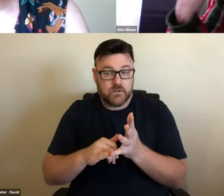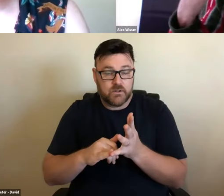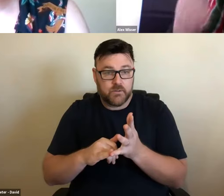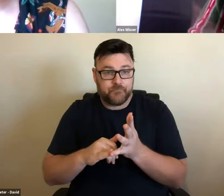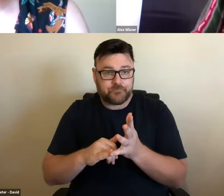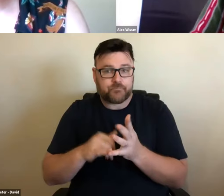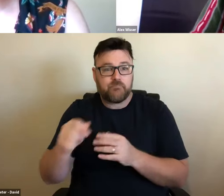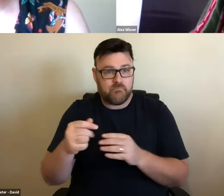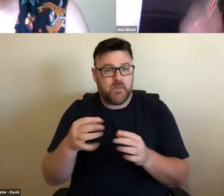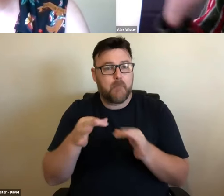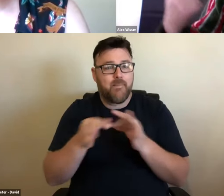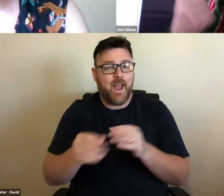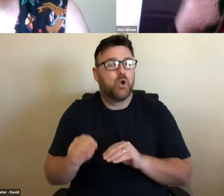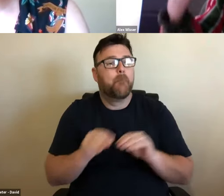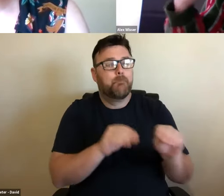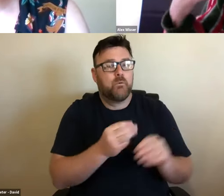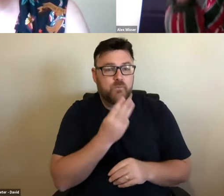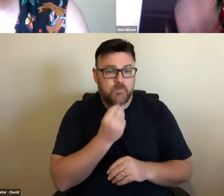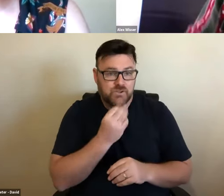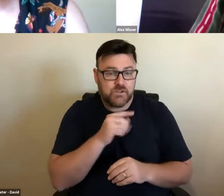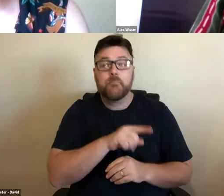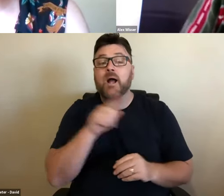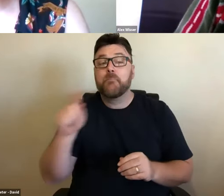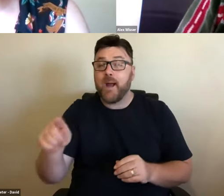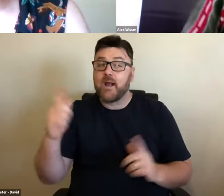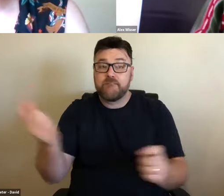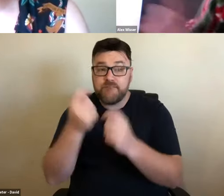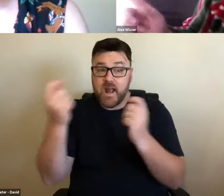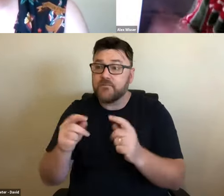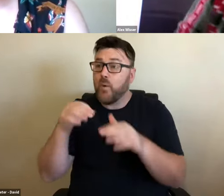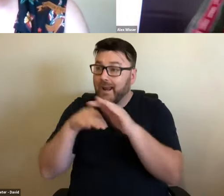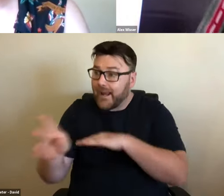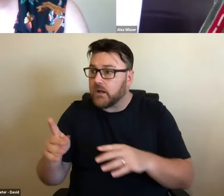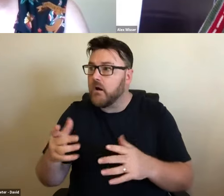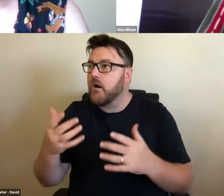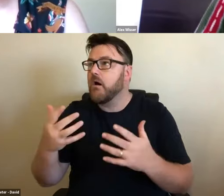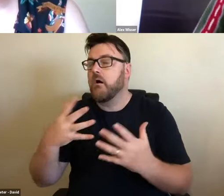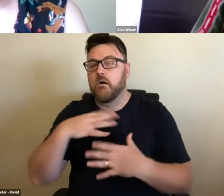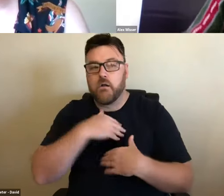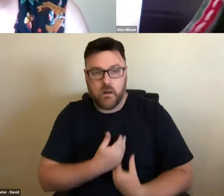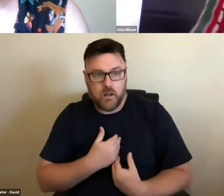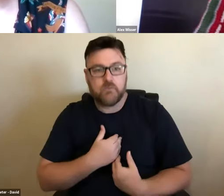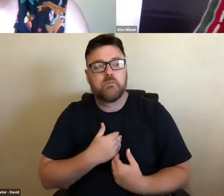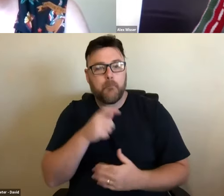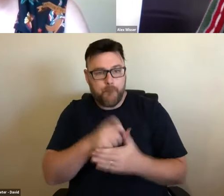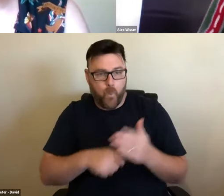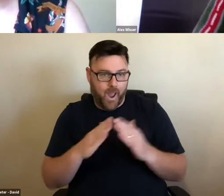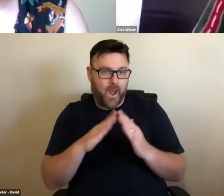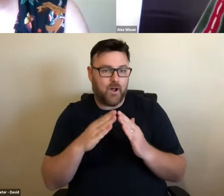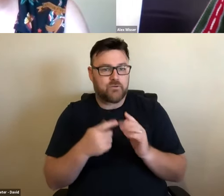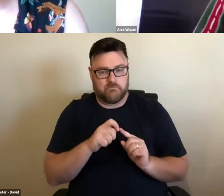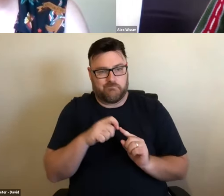going to move to Mudgee and she bought in Ralston, between the towns